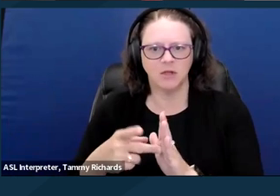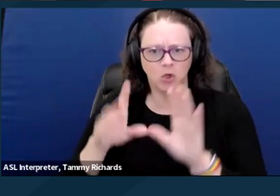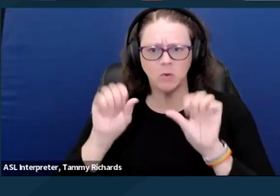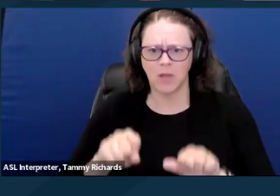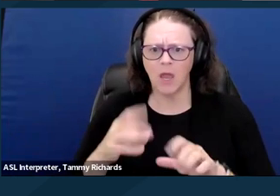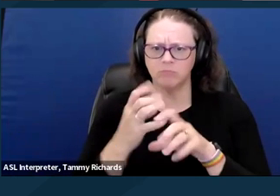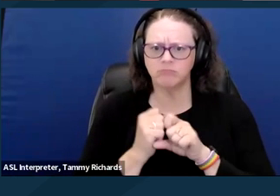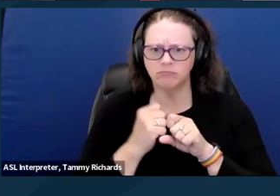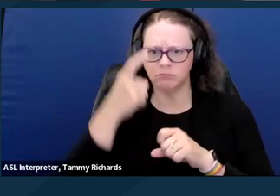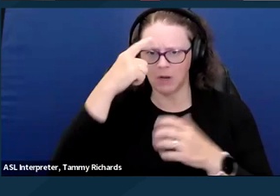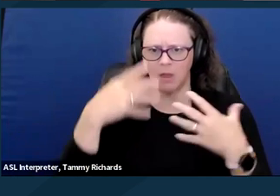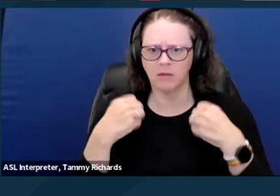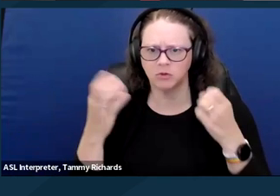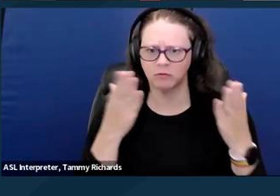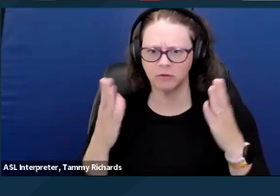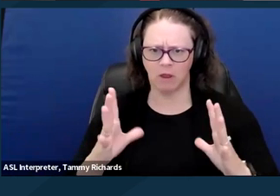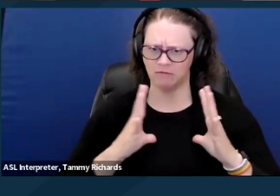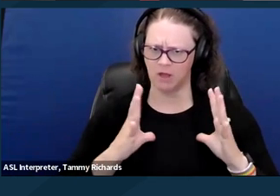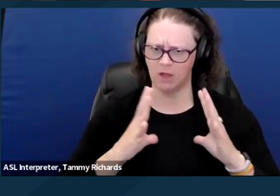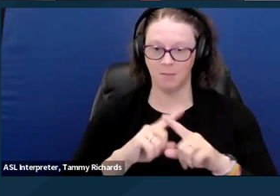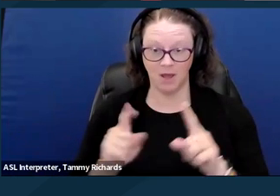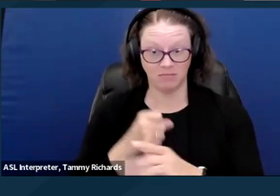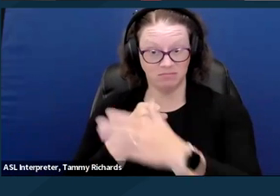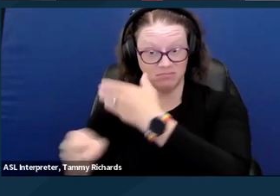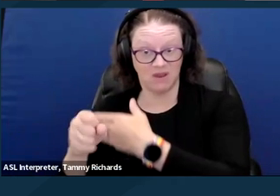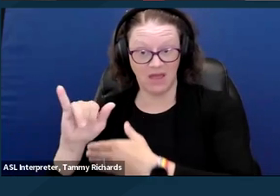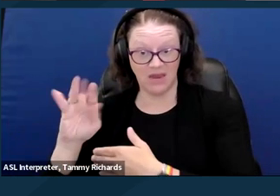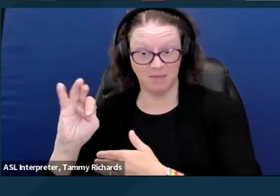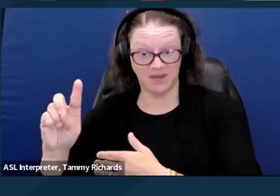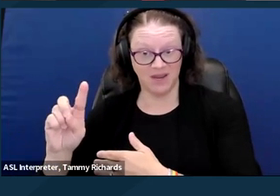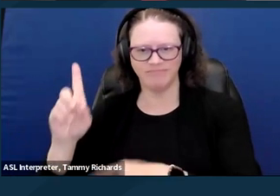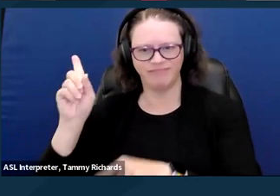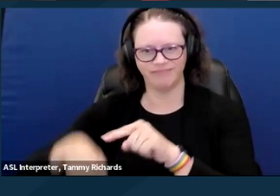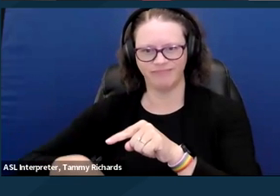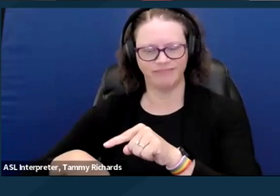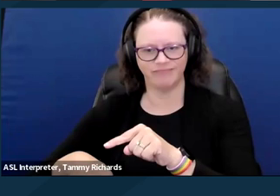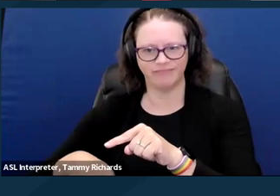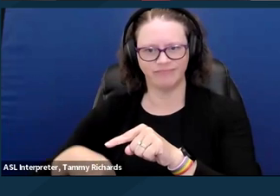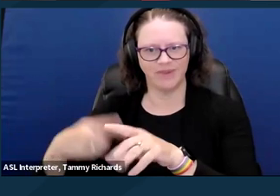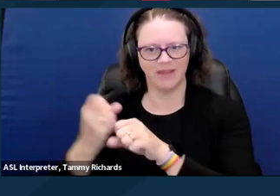Any service that's provided in an IMD can and should be provided in the community.